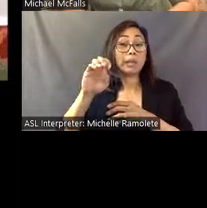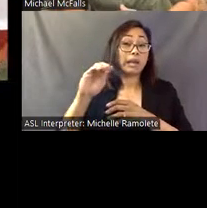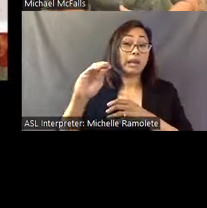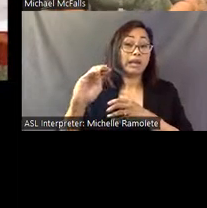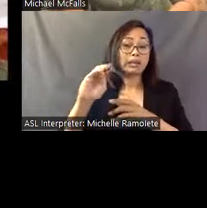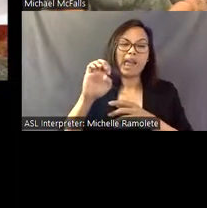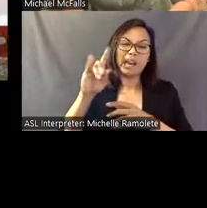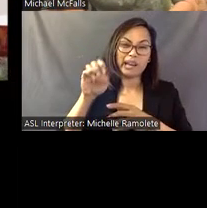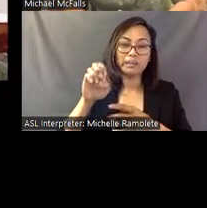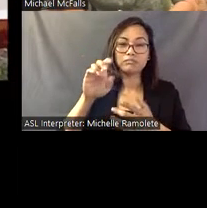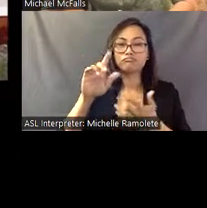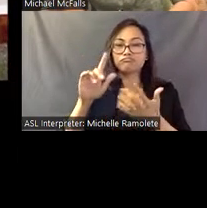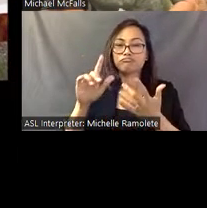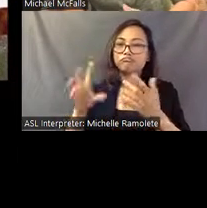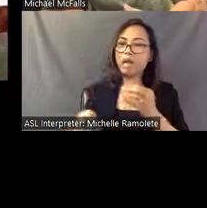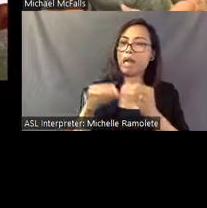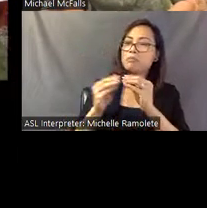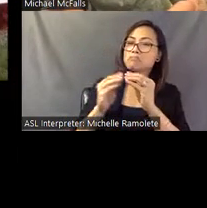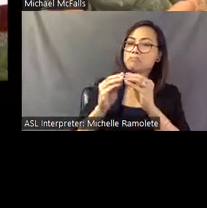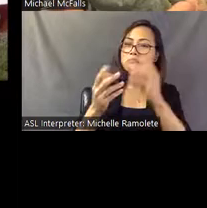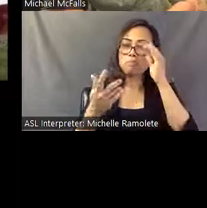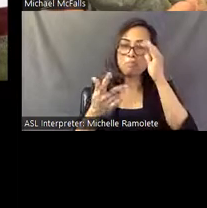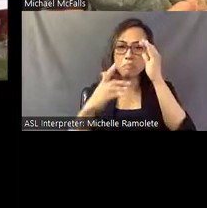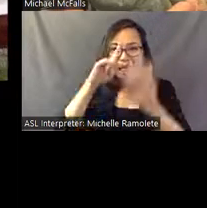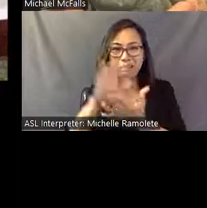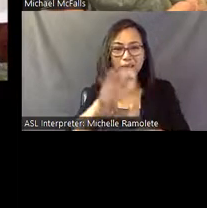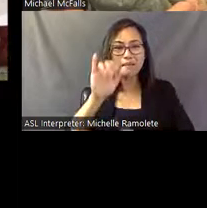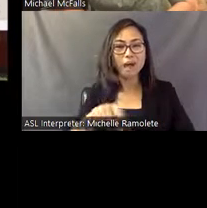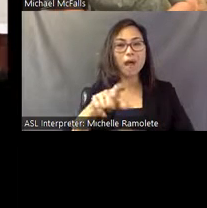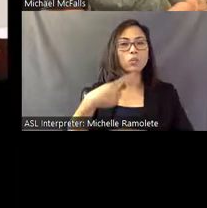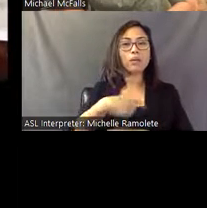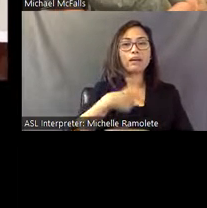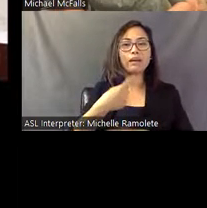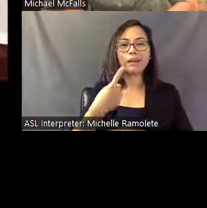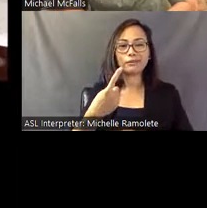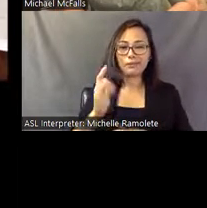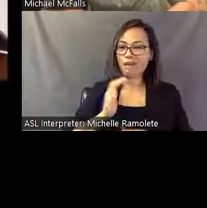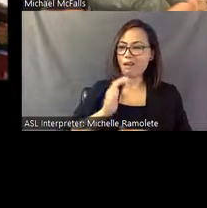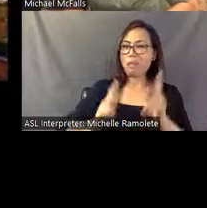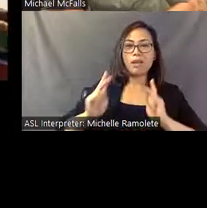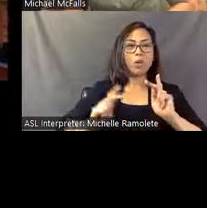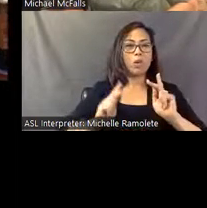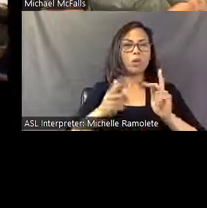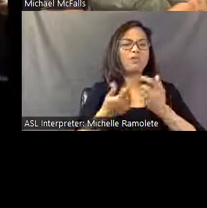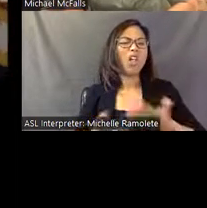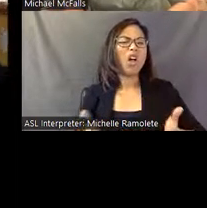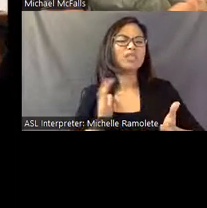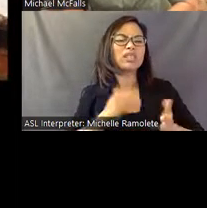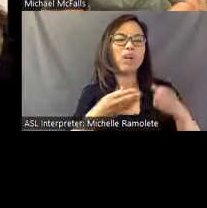He believes- Eddie believes that we have lost our way and become too capitalistic as a society,